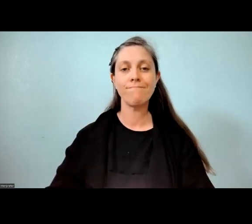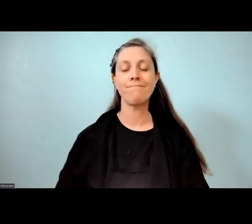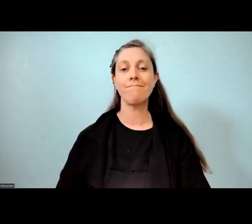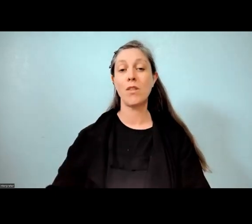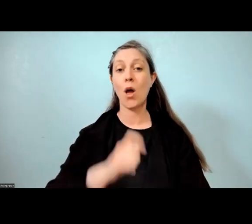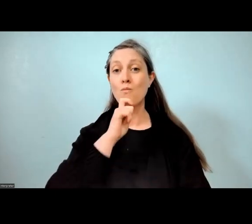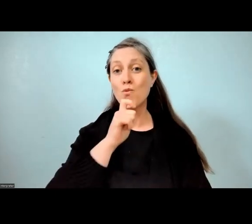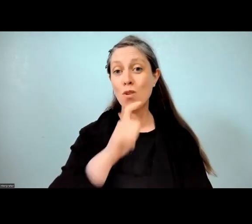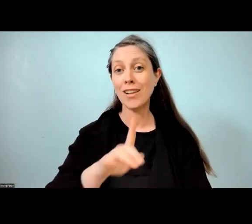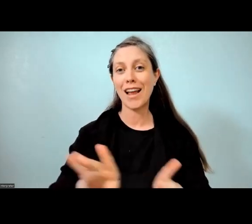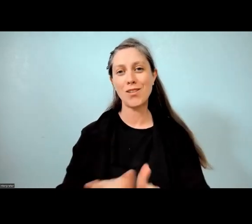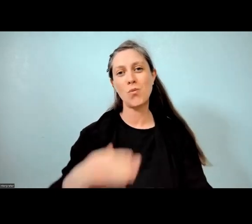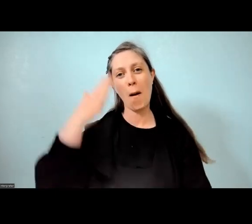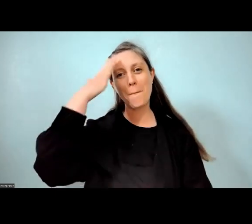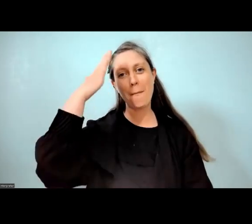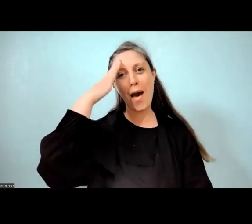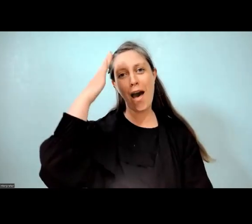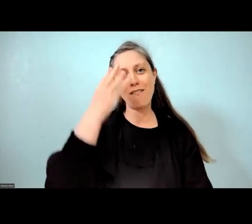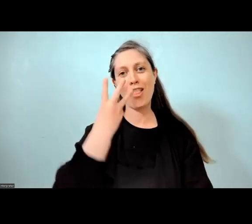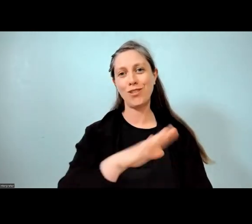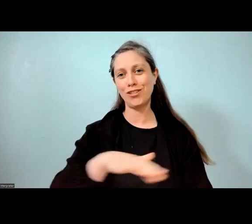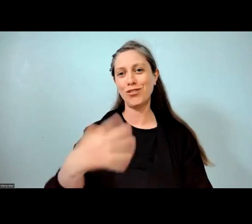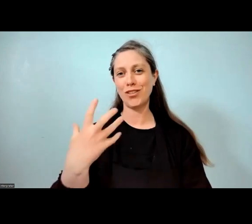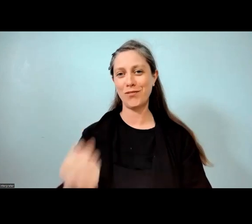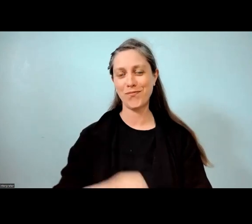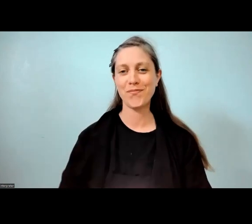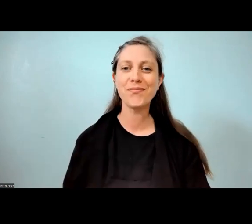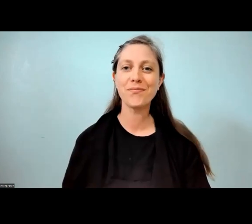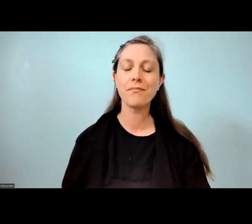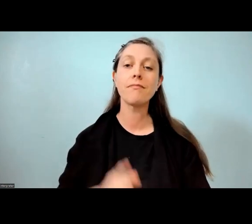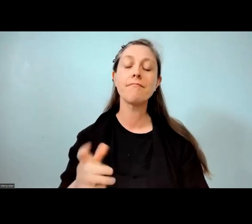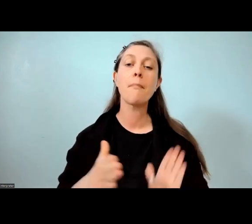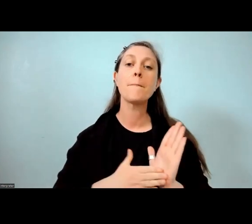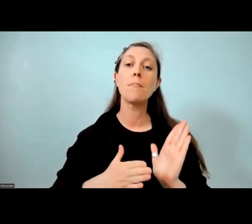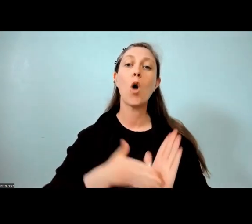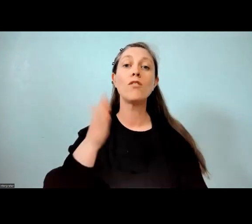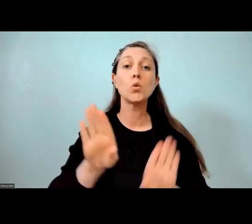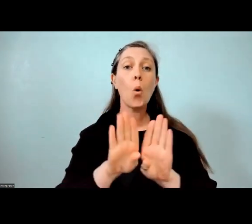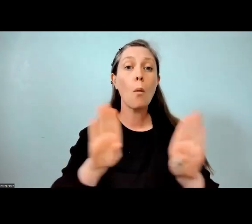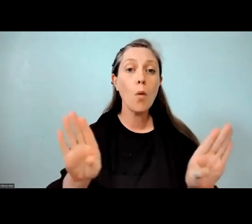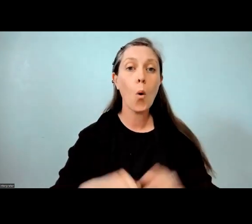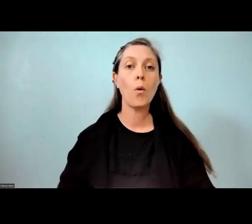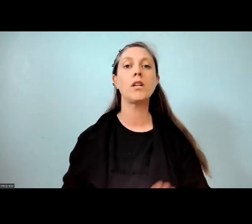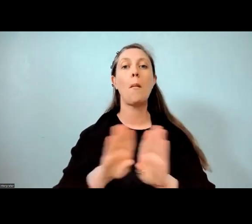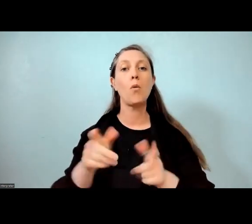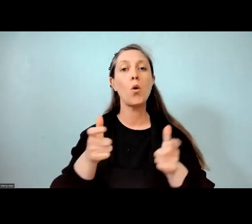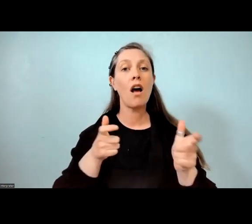and a māmā of her three tamariki. She's a member of the school board and the board of governors on two schools